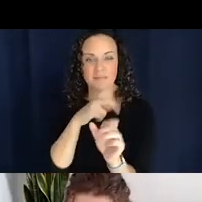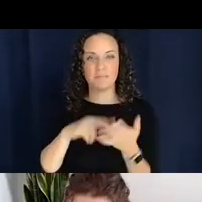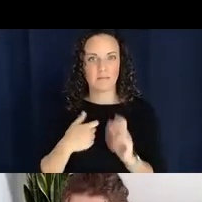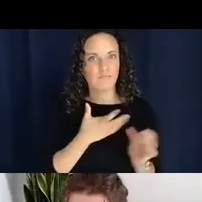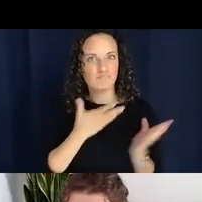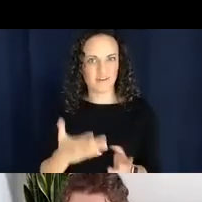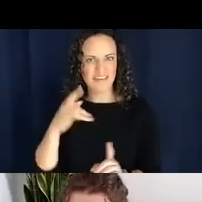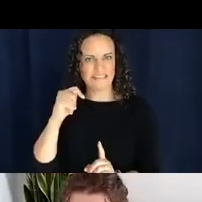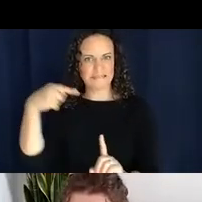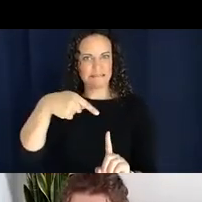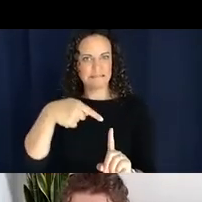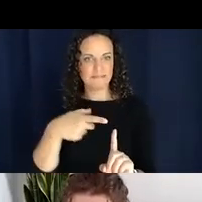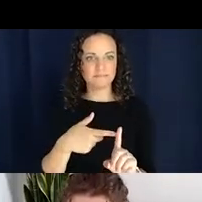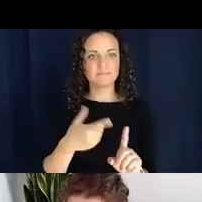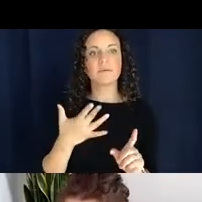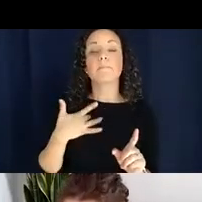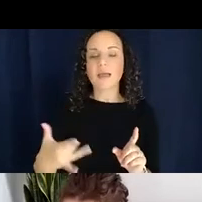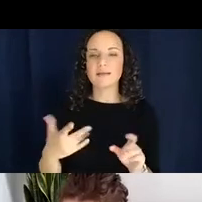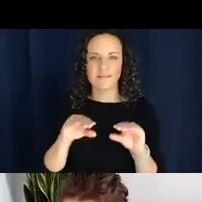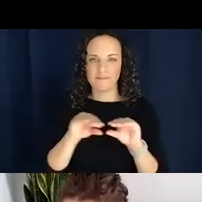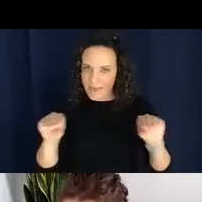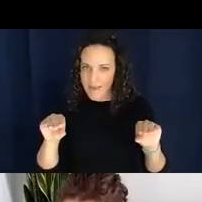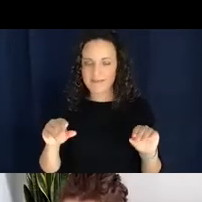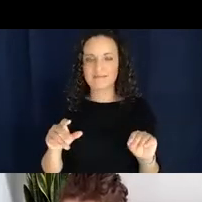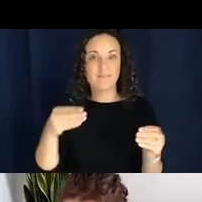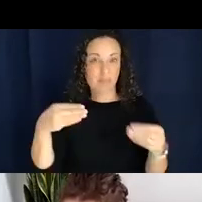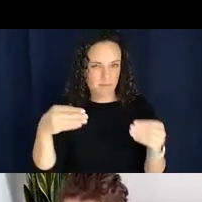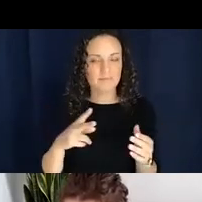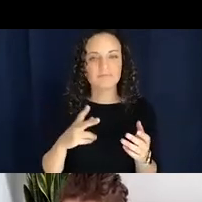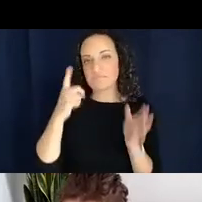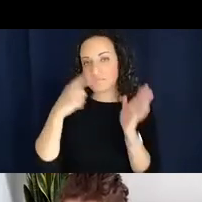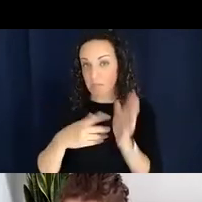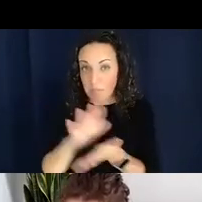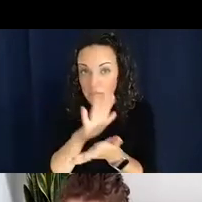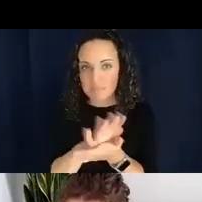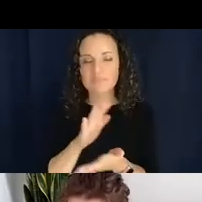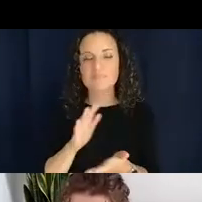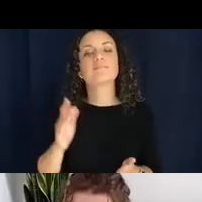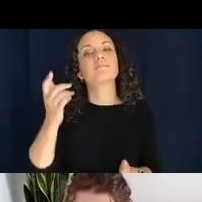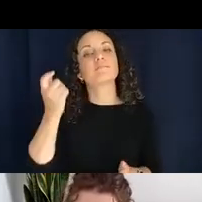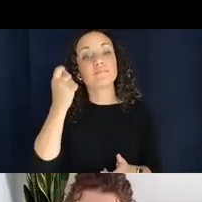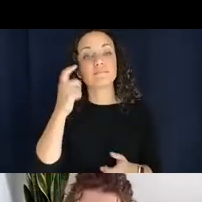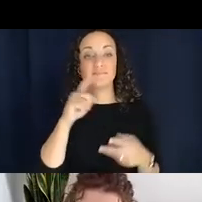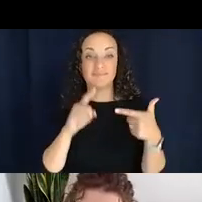case, it could be used for a piece of paper. The middle example there is nishjooł, which